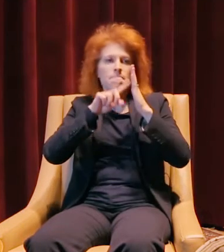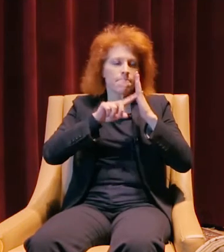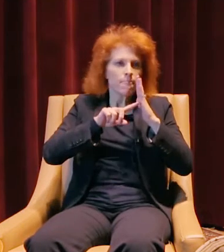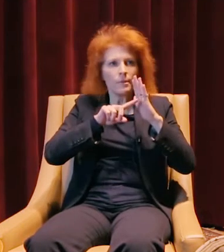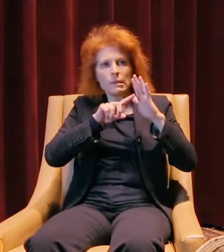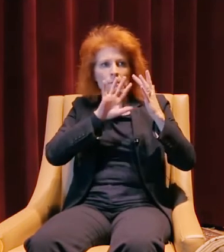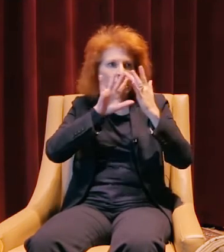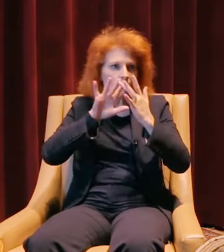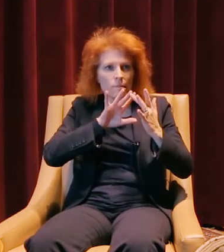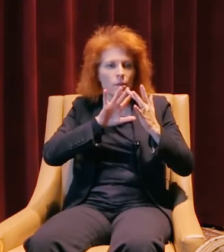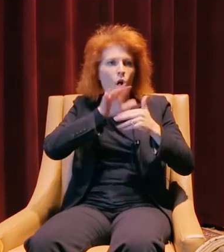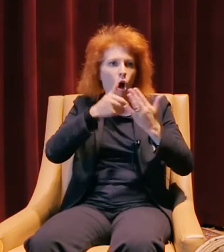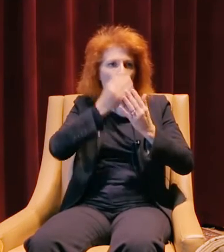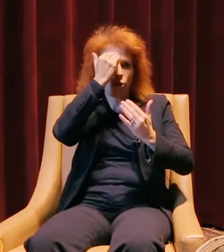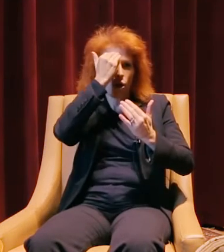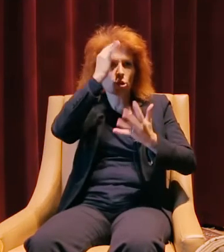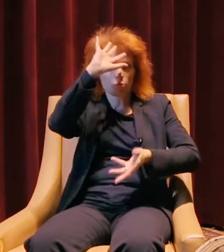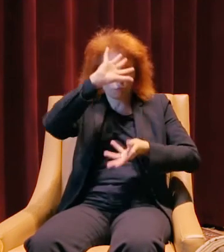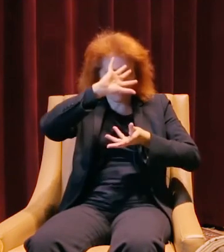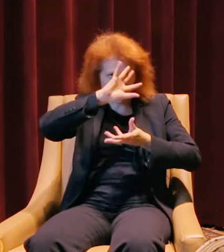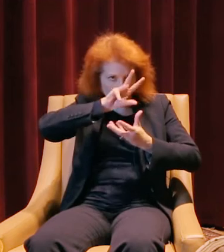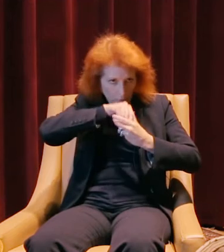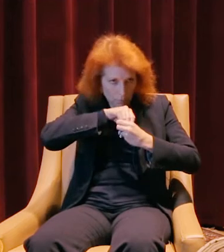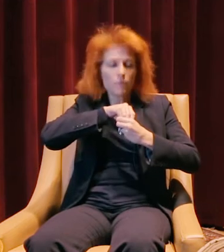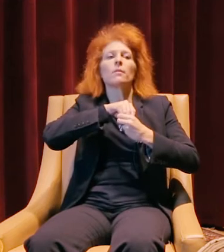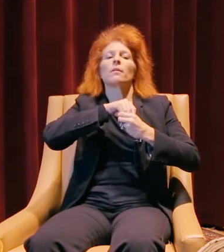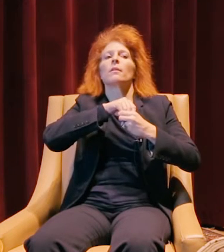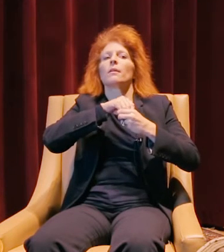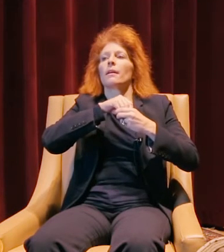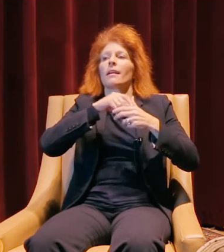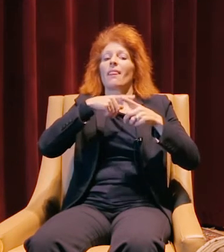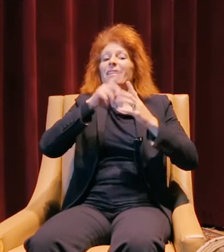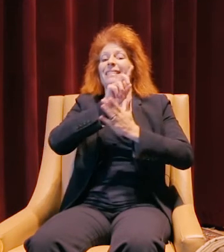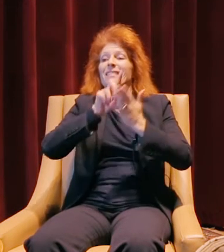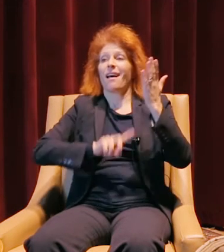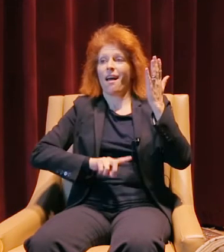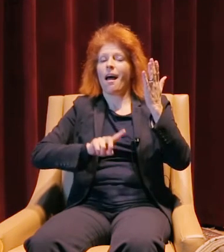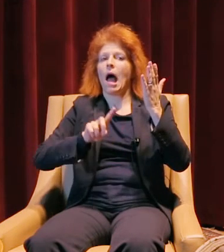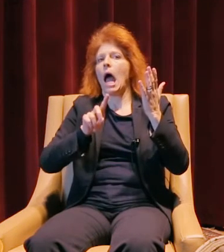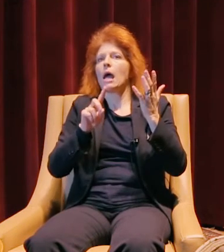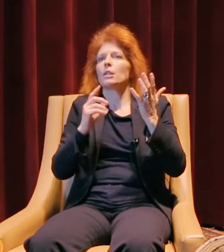I used all that knowledge that I had already. I combined it and designed some new website,